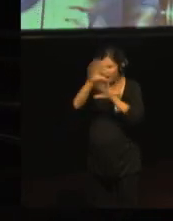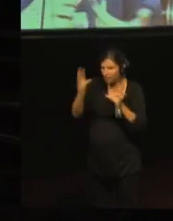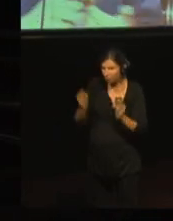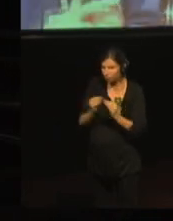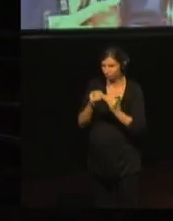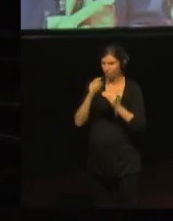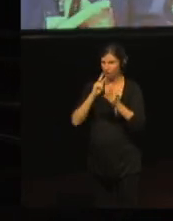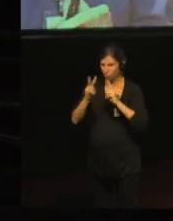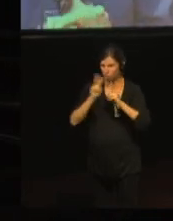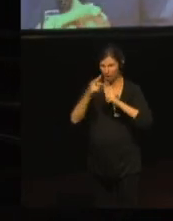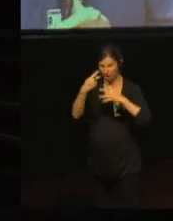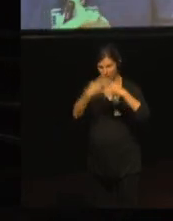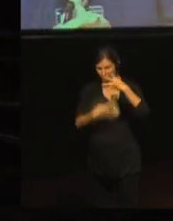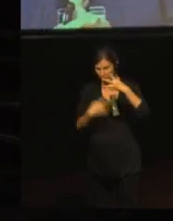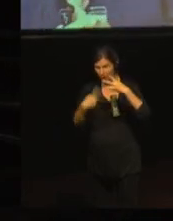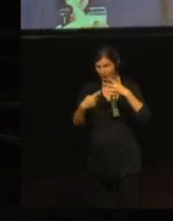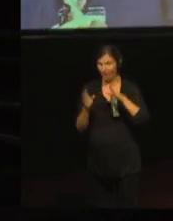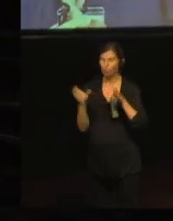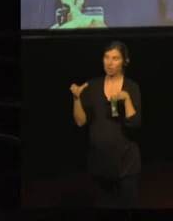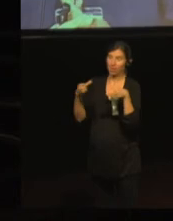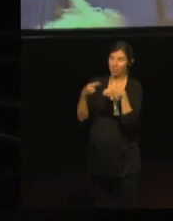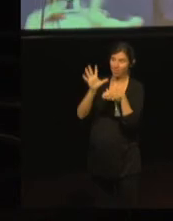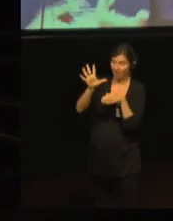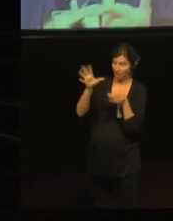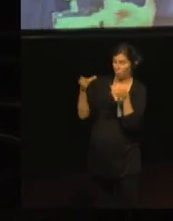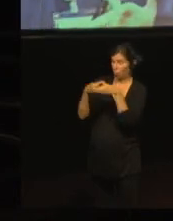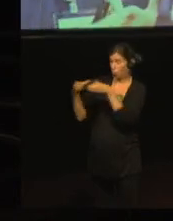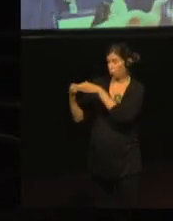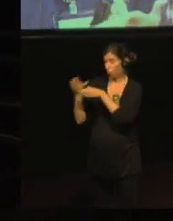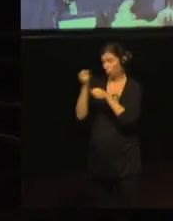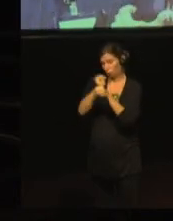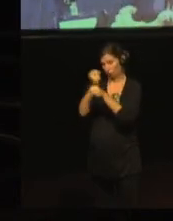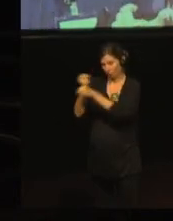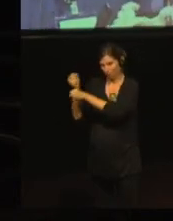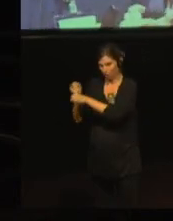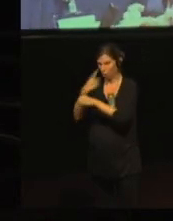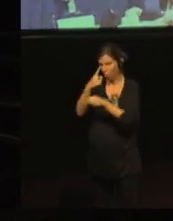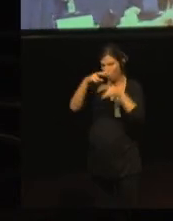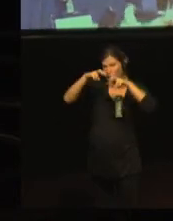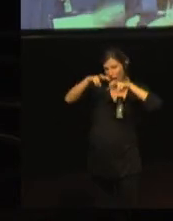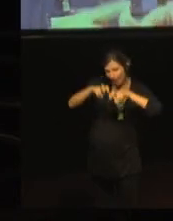one to analyse the data we got, one to write the final report,